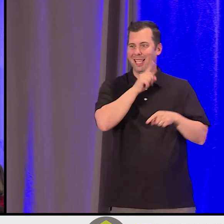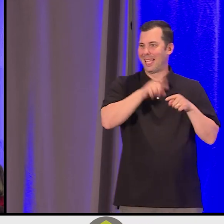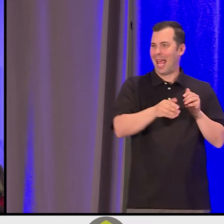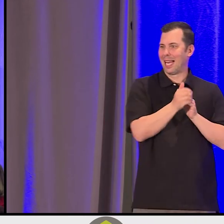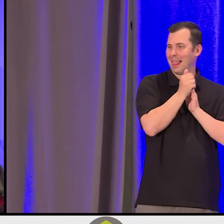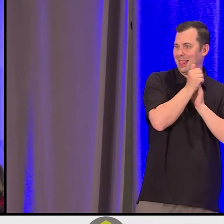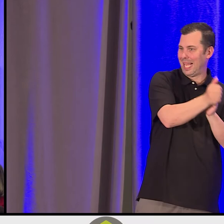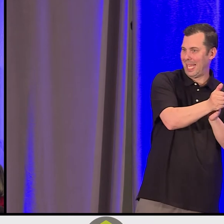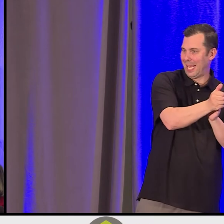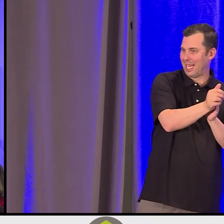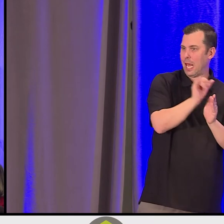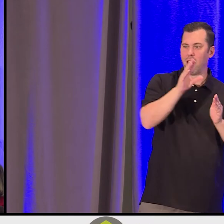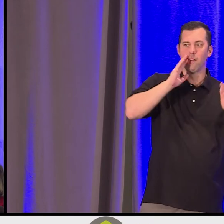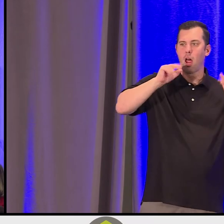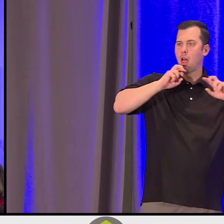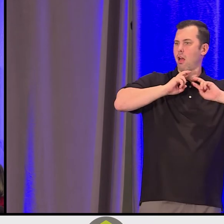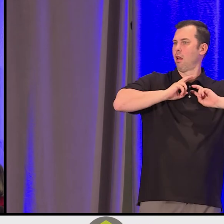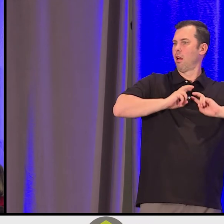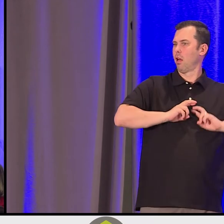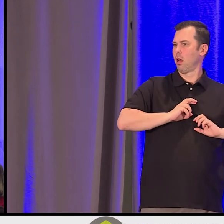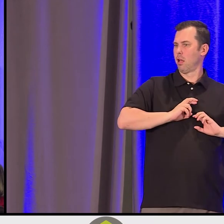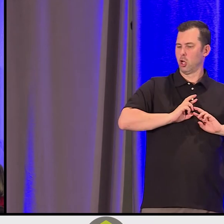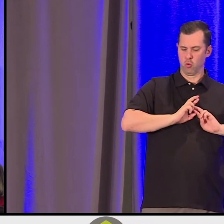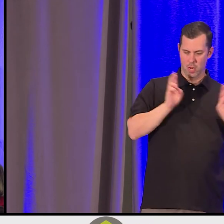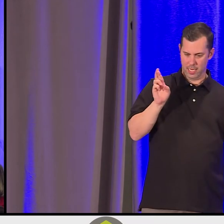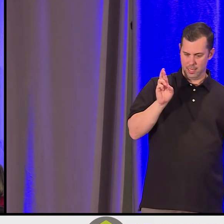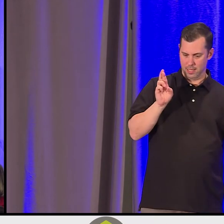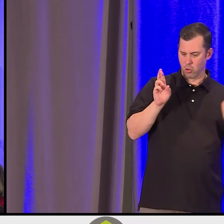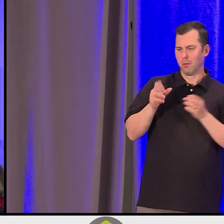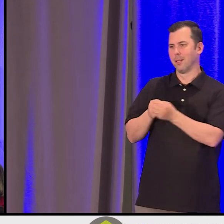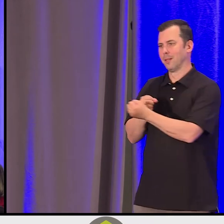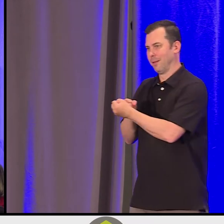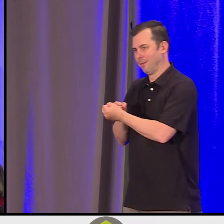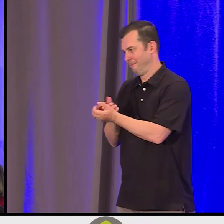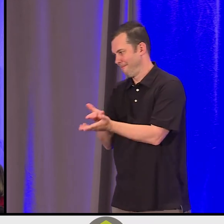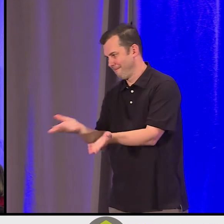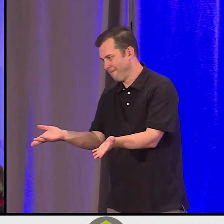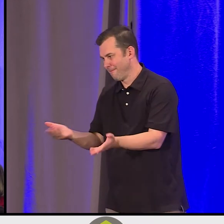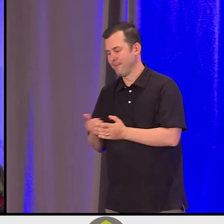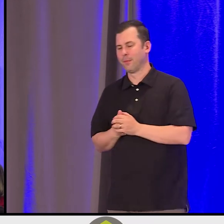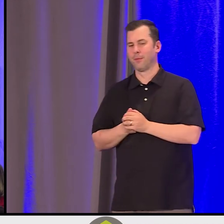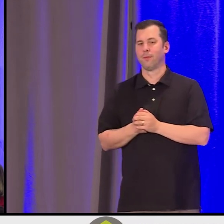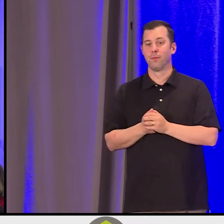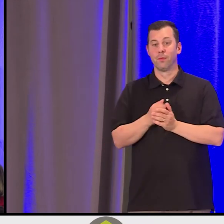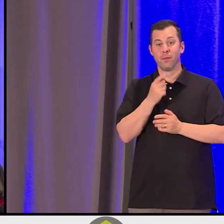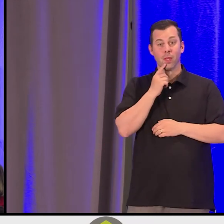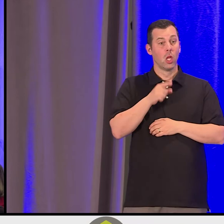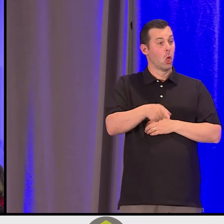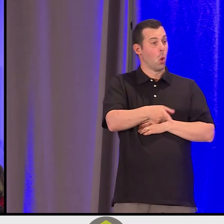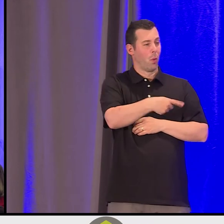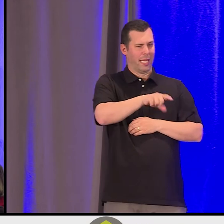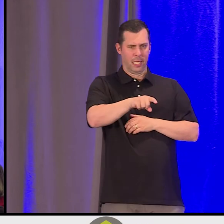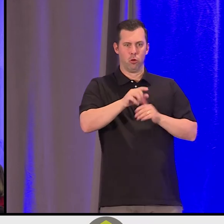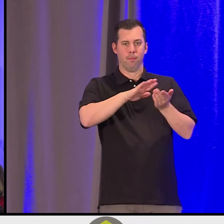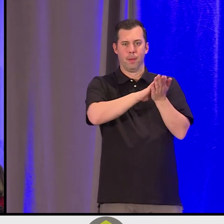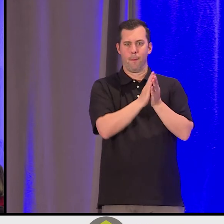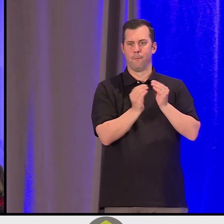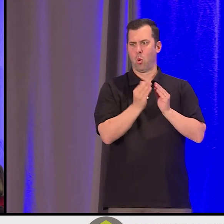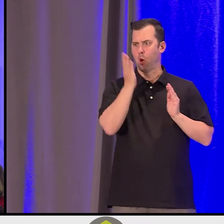the things that might activate or trigger us, things that interest us. To become really aware about how it is, and be seized with taking responsibility